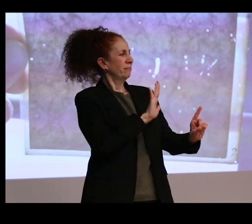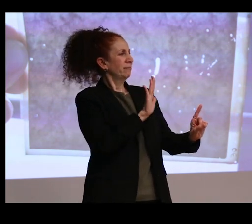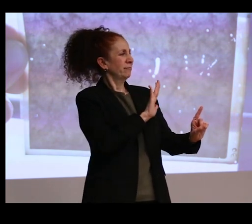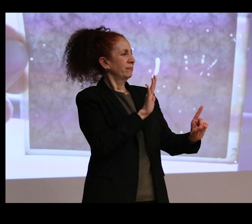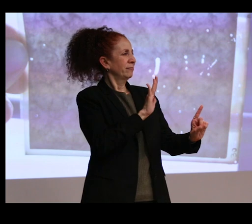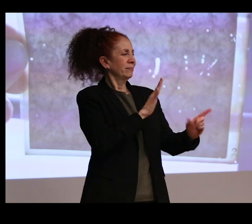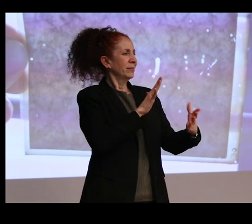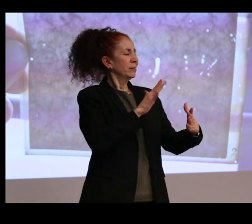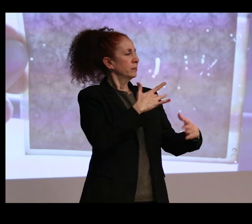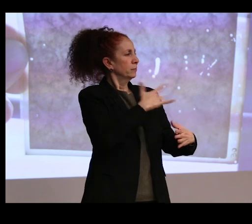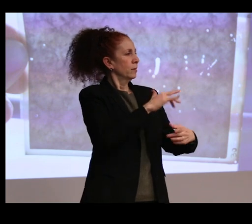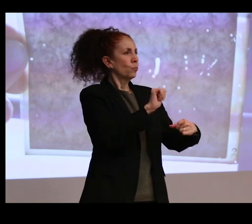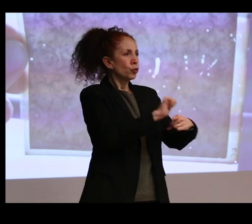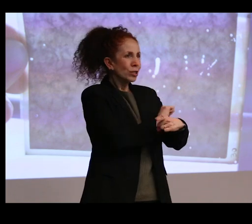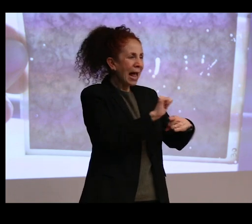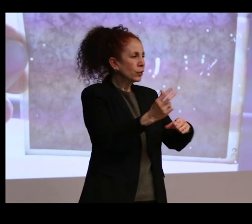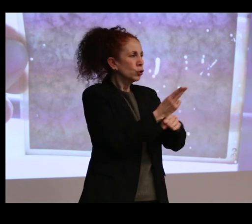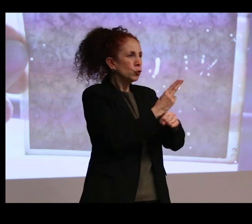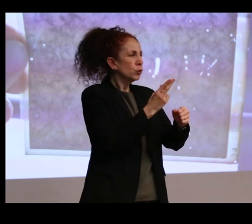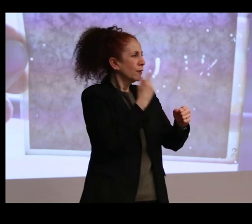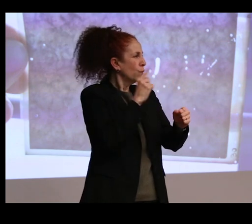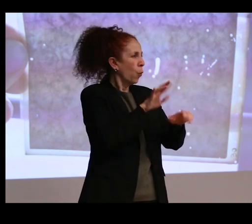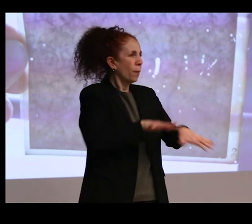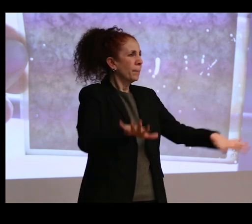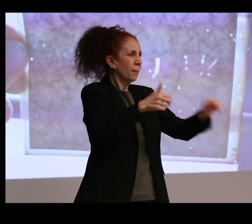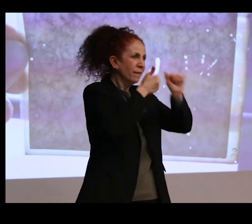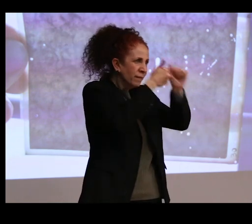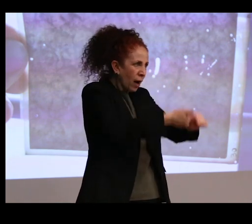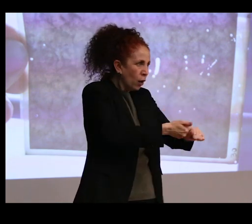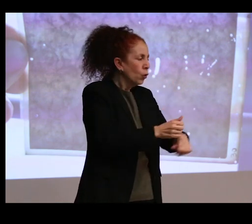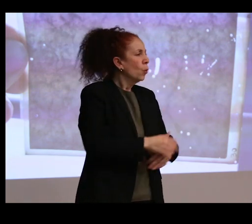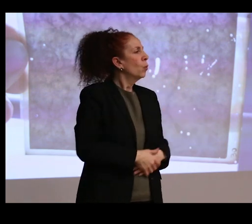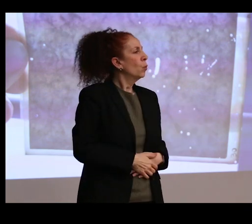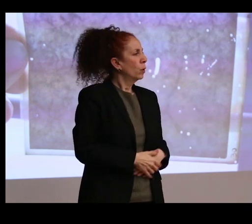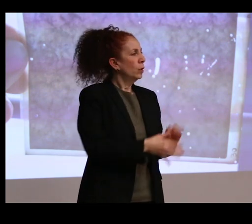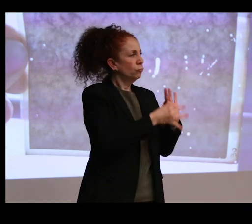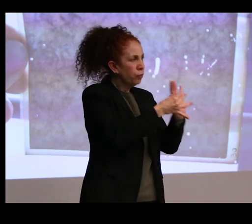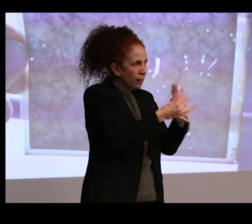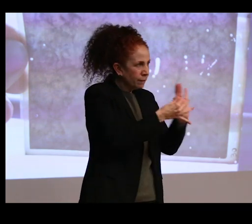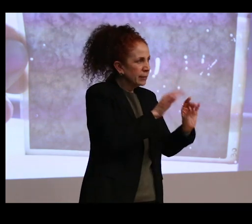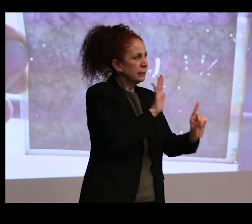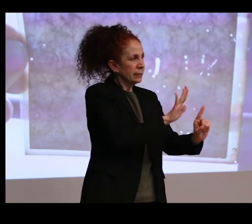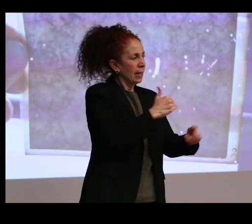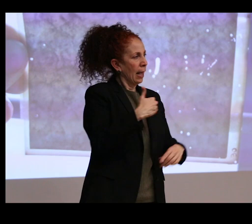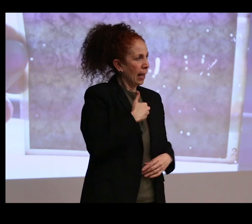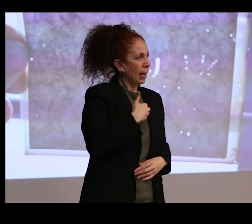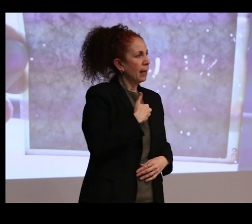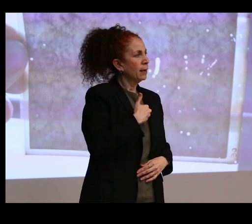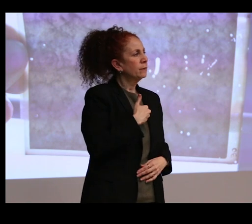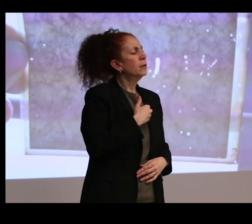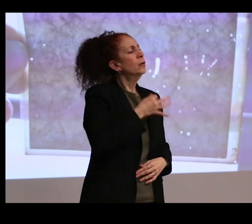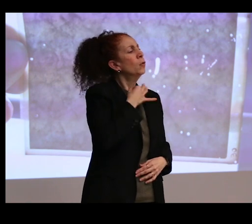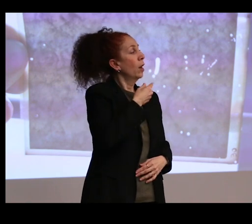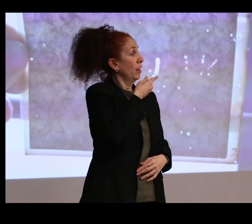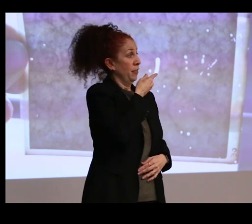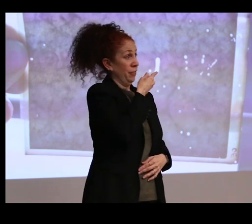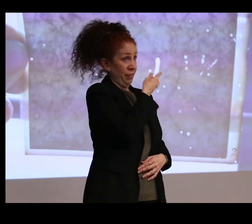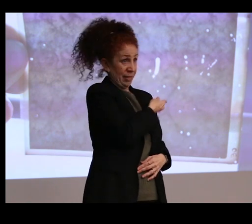and resonances. And I want to kind of connect this particular case